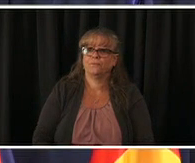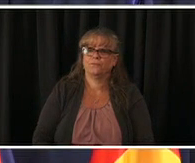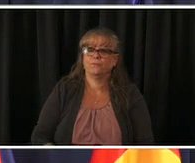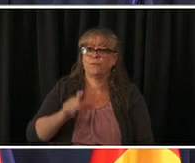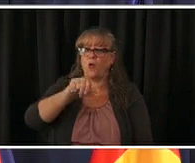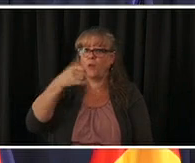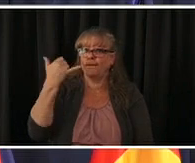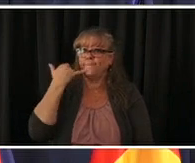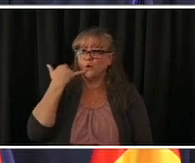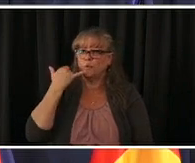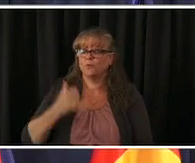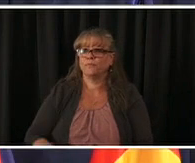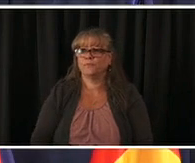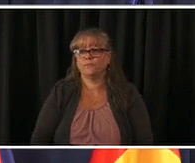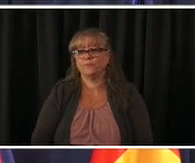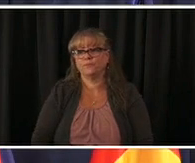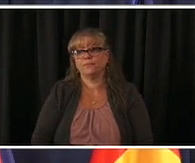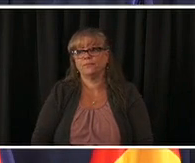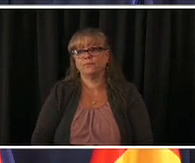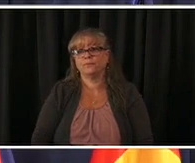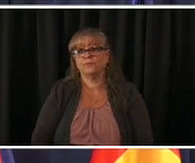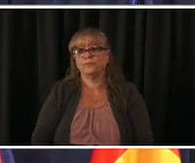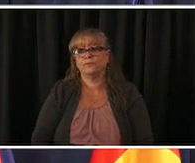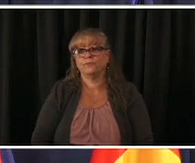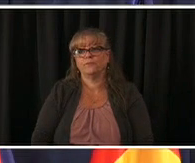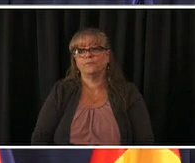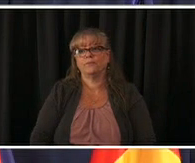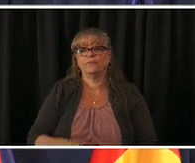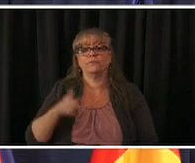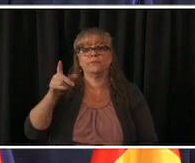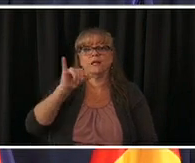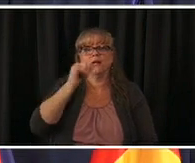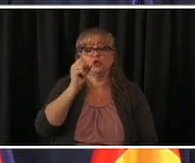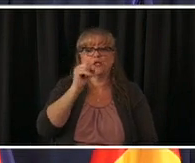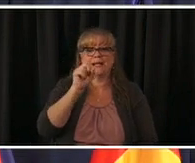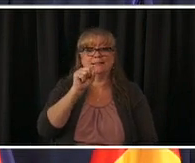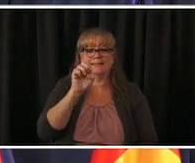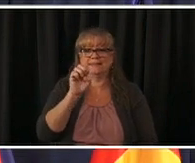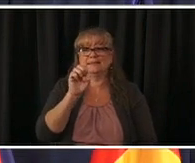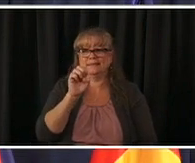hey governor jesse paul here at the colorado sun um two questions for you one is how are you going